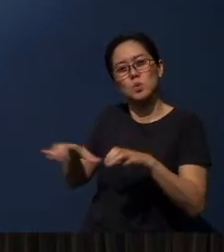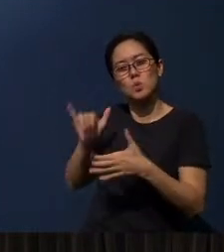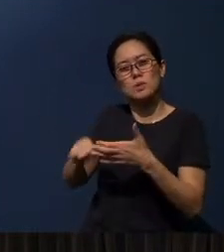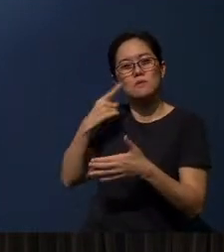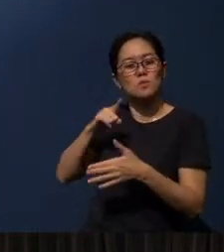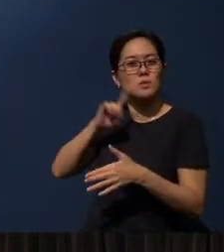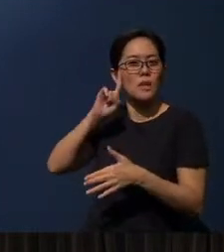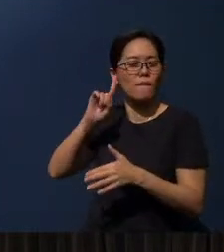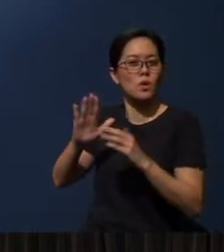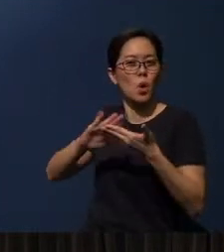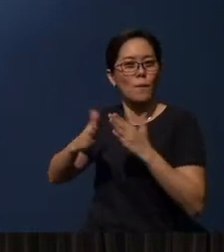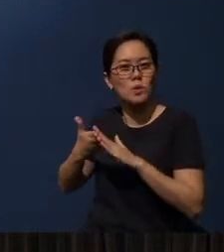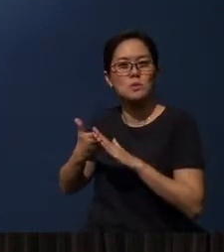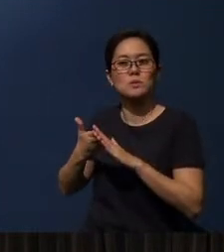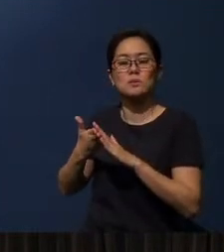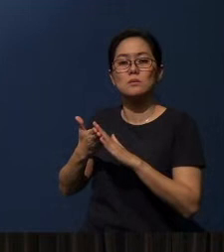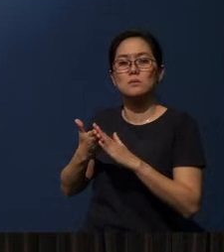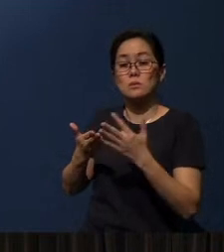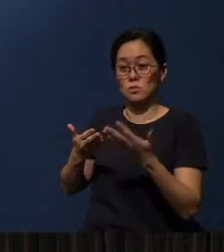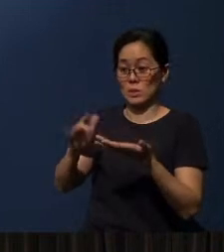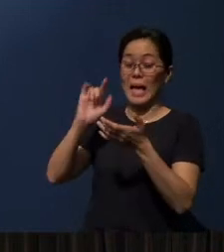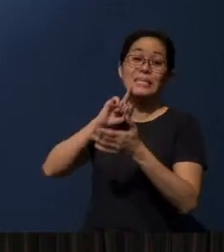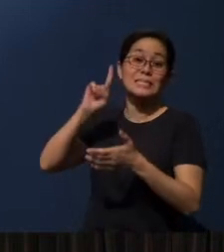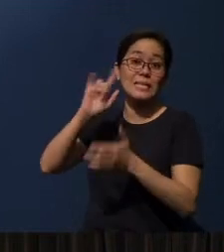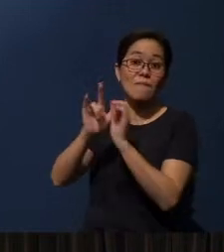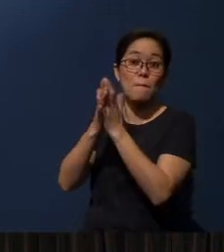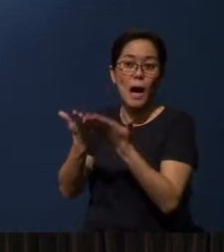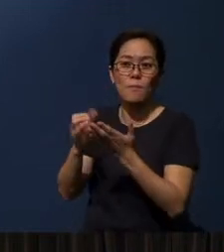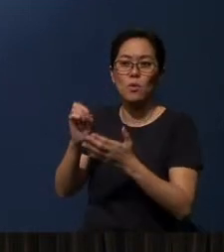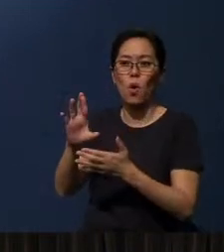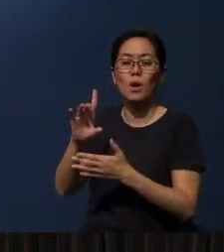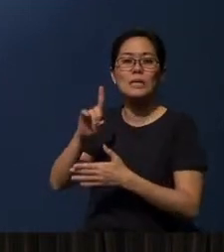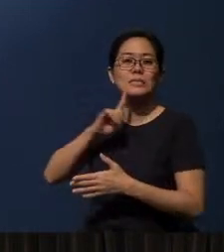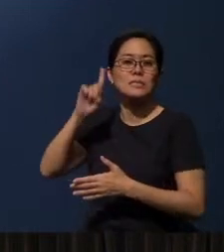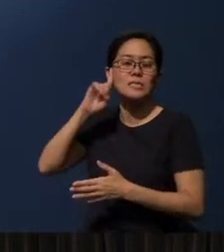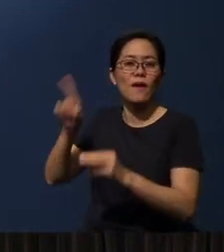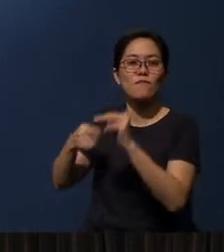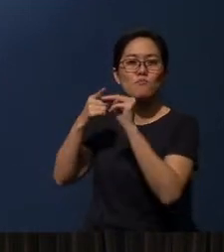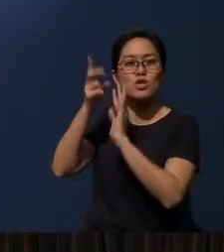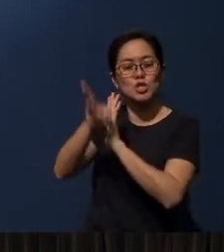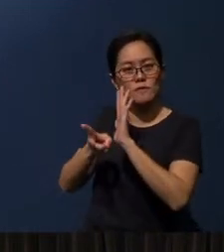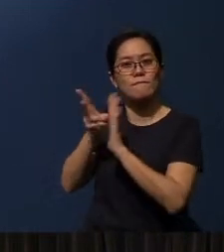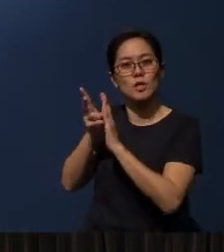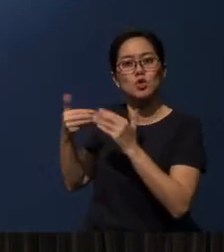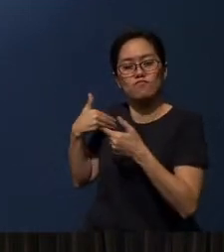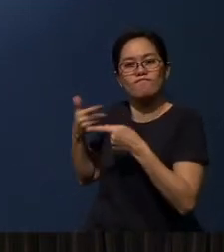for the Deaf community, even through the Deaf Bible or the Deaf Missions video (app).